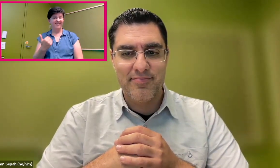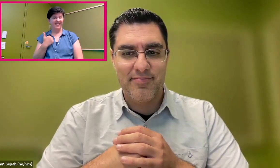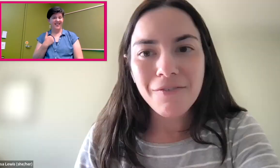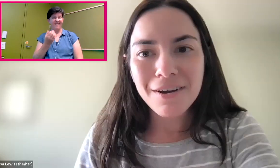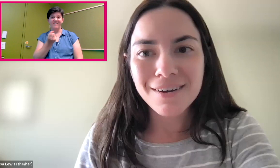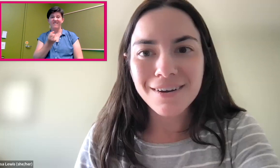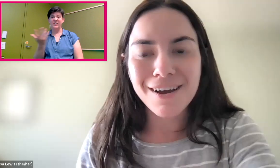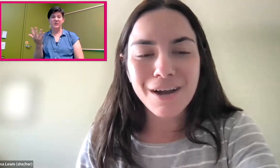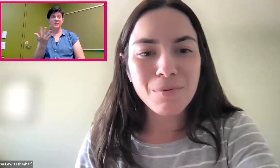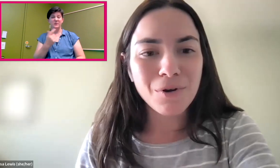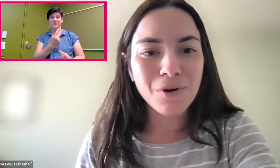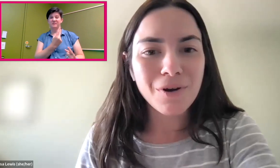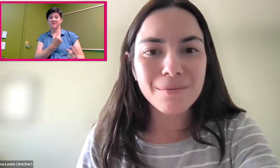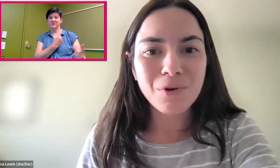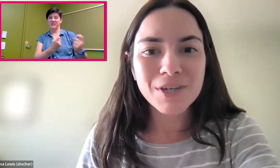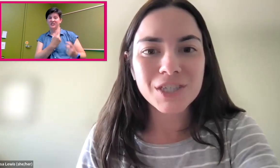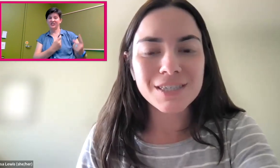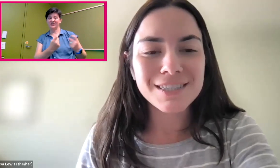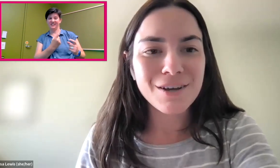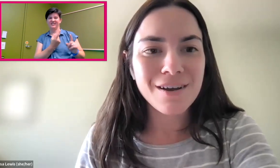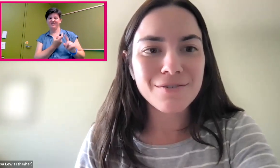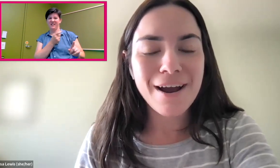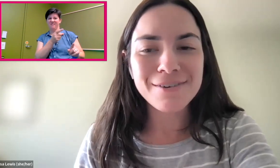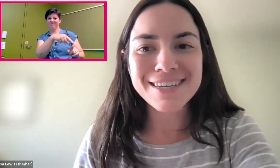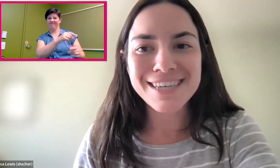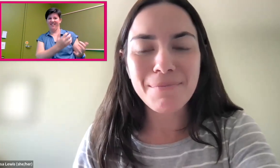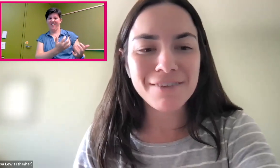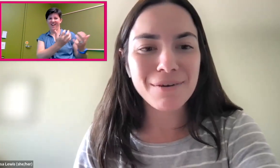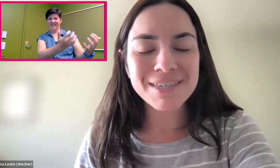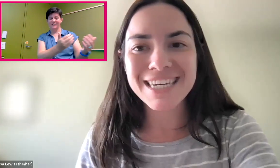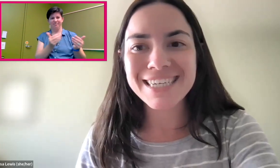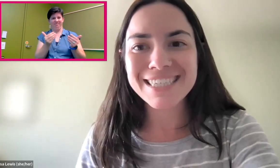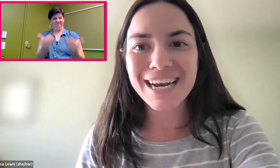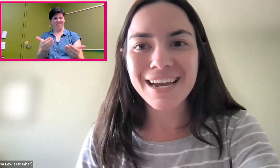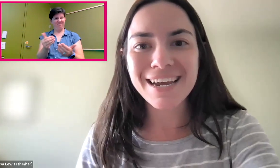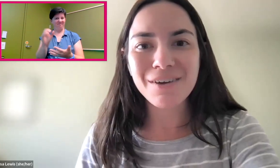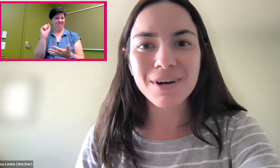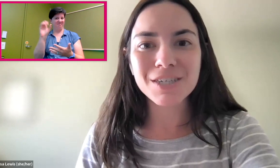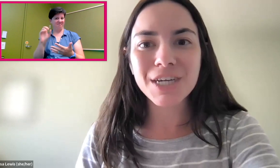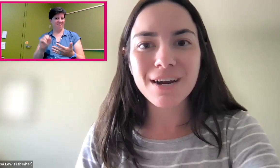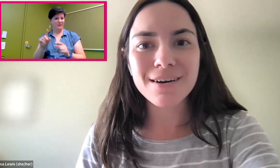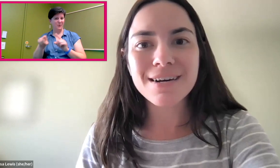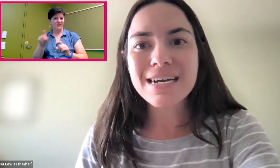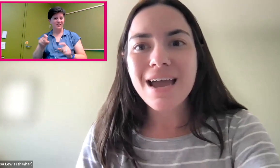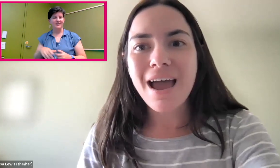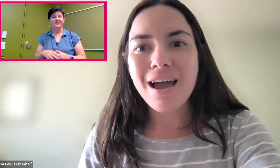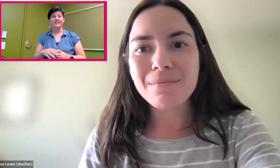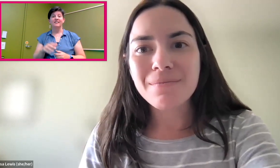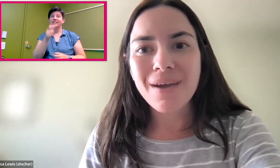We have a couple questions around this coming in from attendees that I want to share.